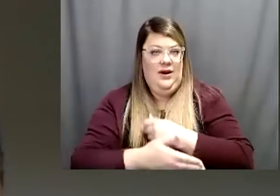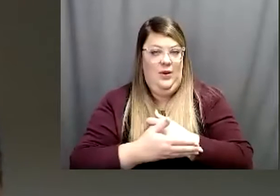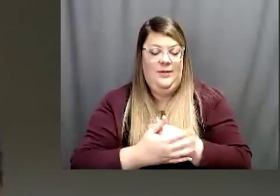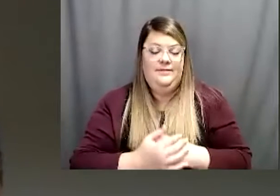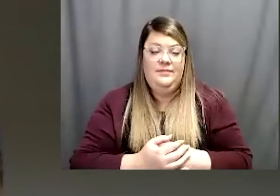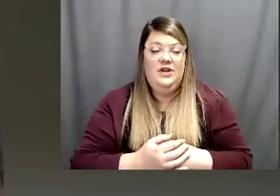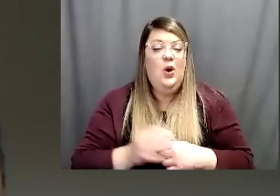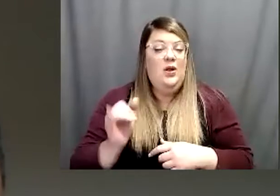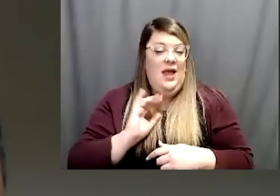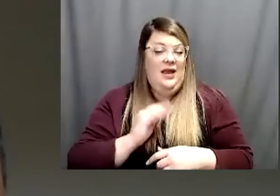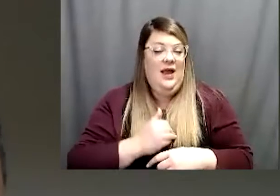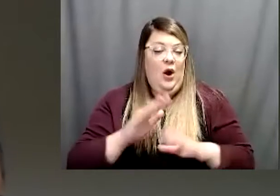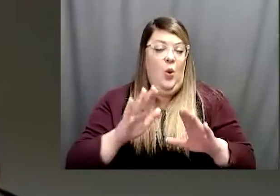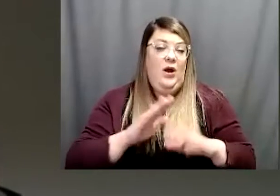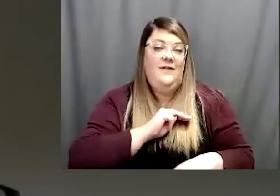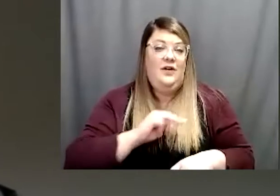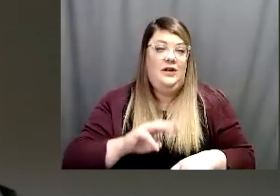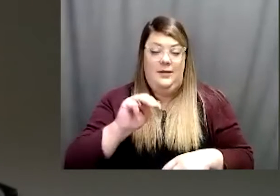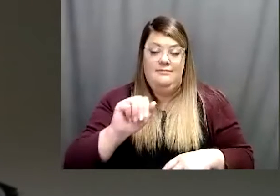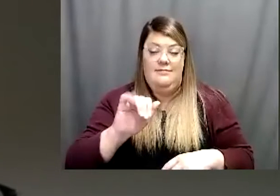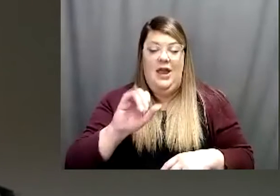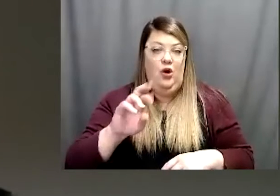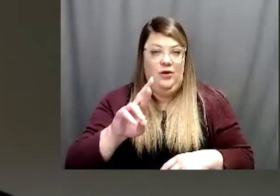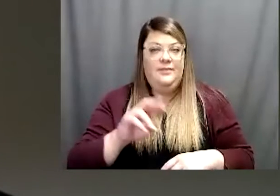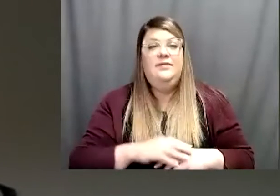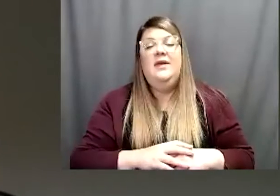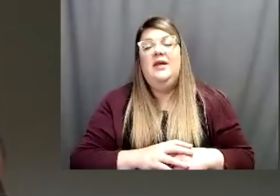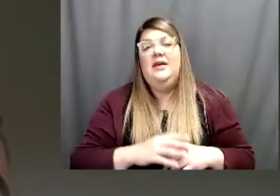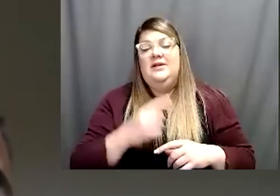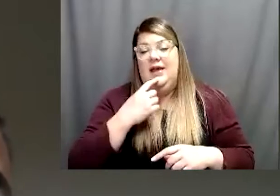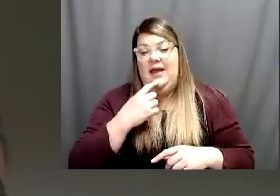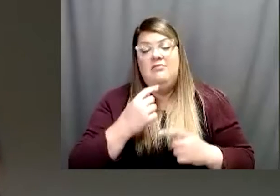mayor Guerrino mentioned you know the majority of people in our community are vaccinated,